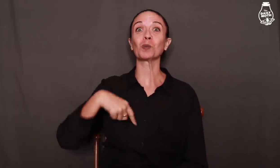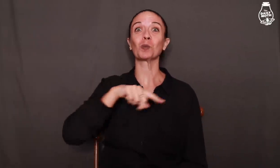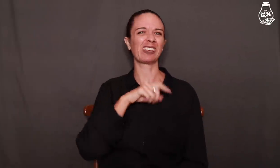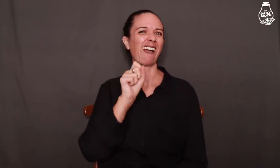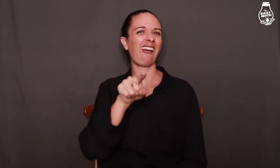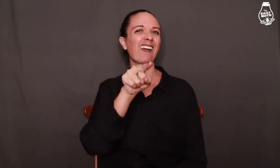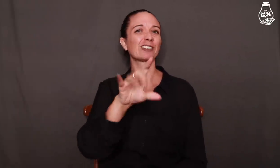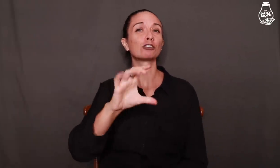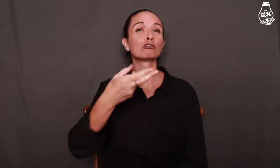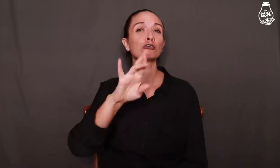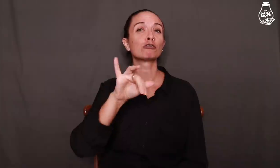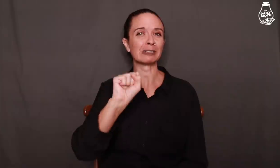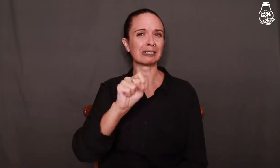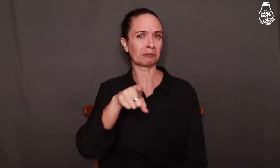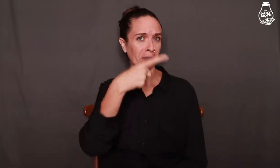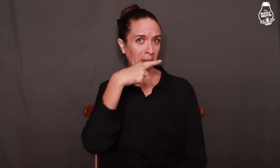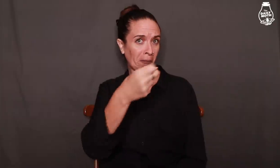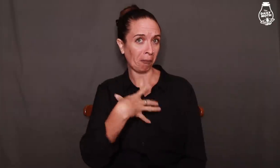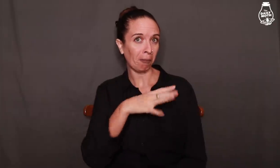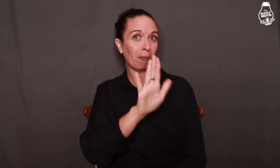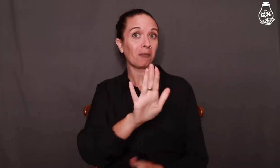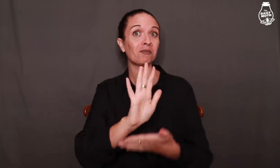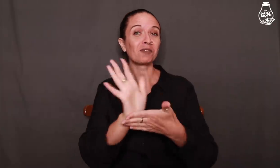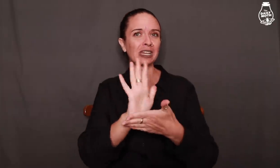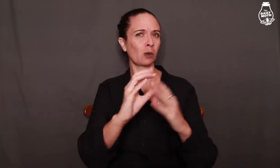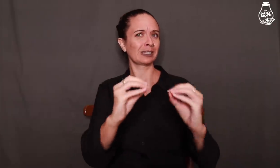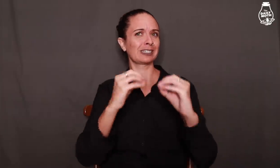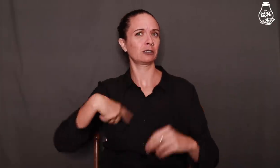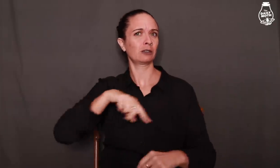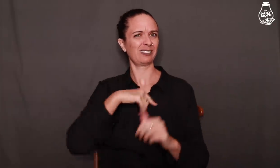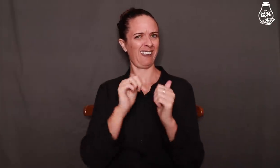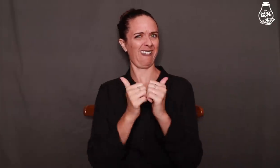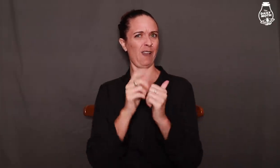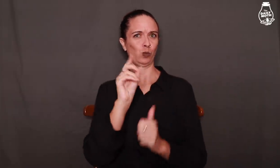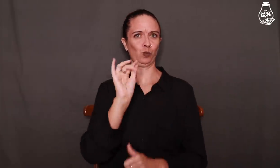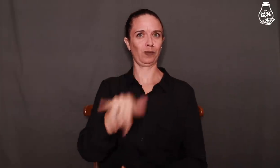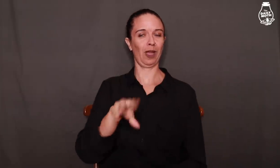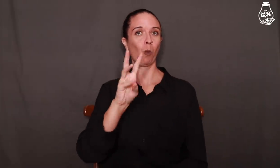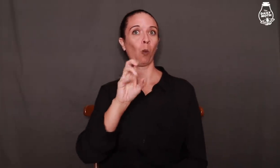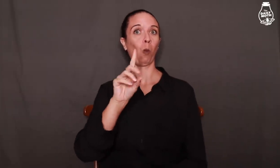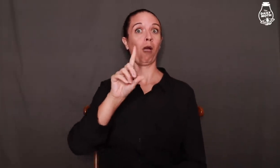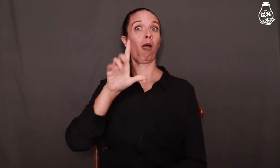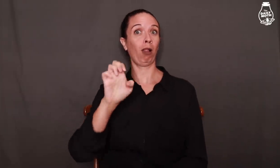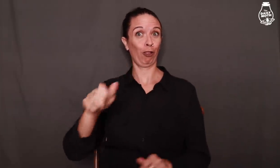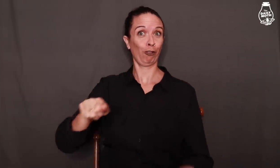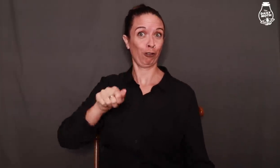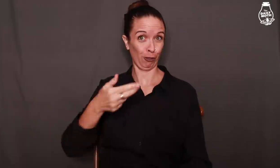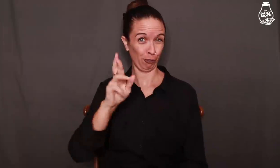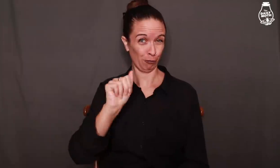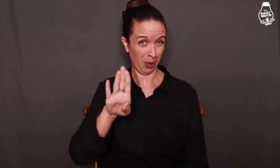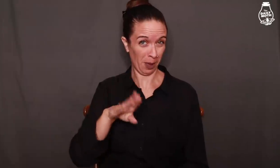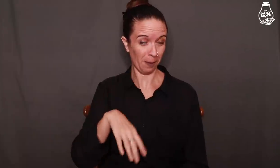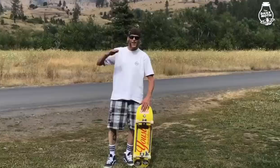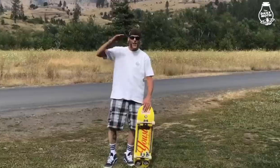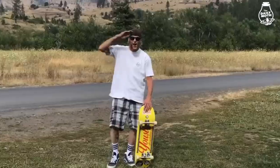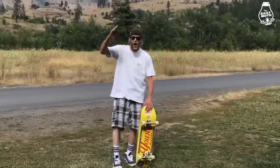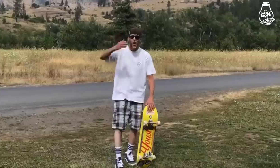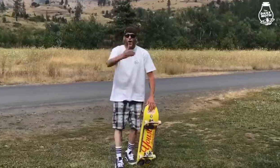We asked Chris to send in a video to teach us how to do "The Weddle Grab."